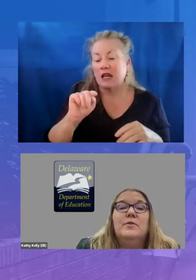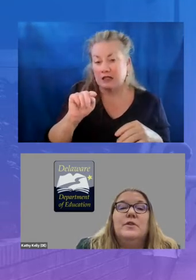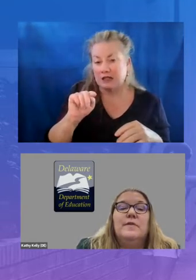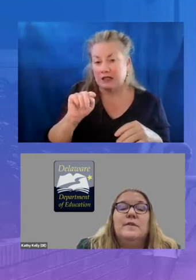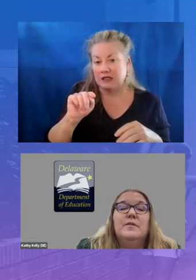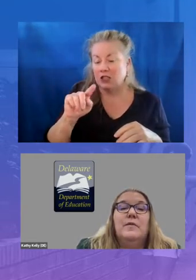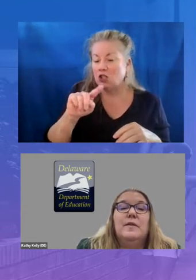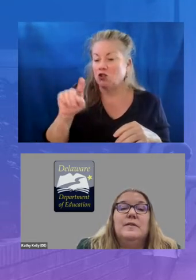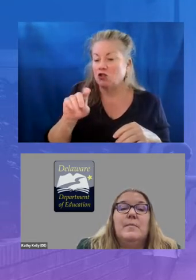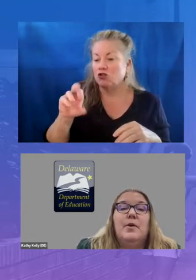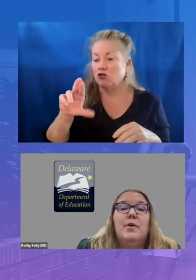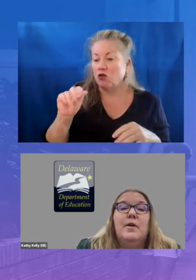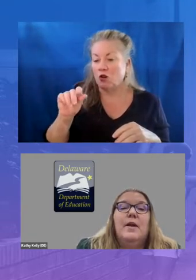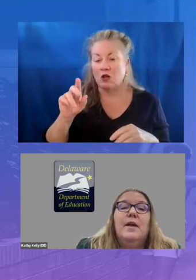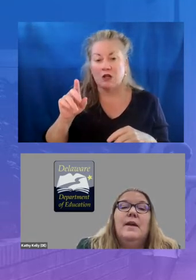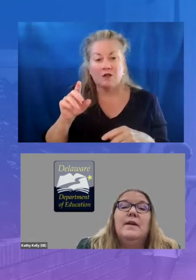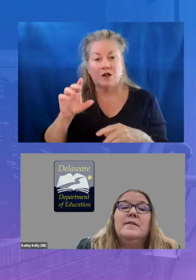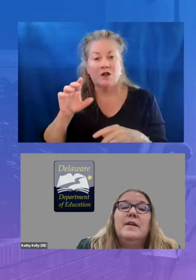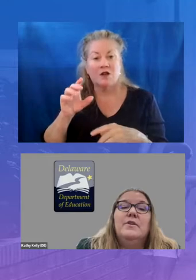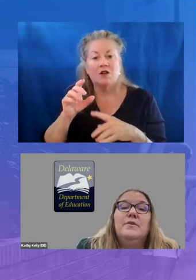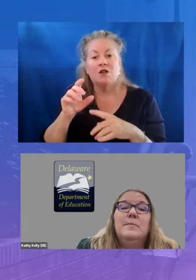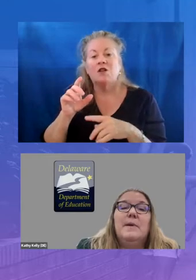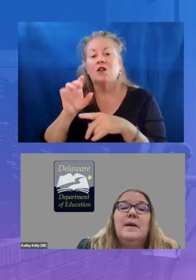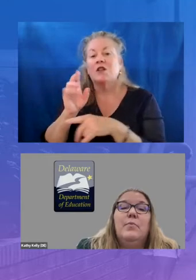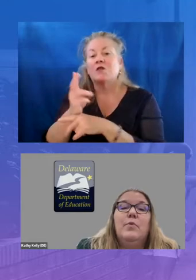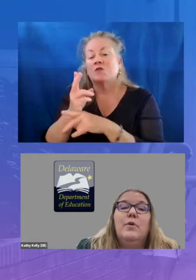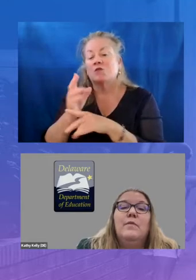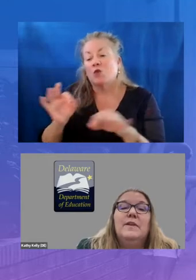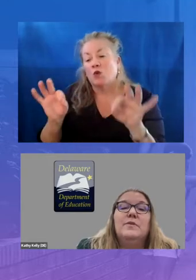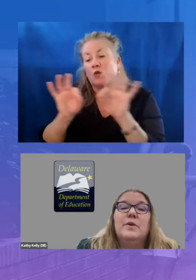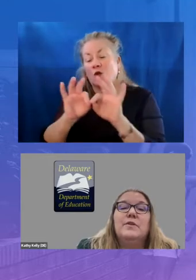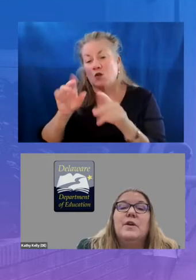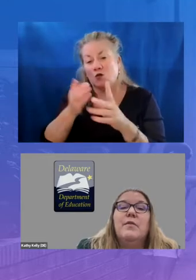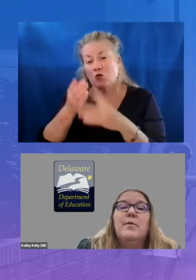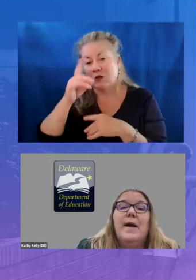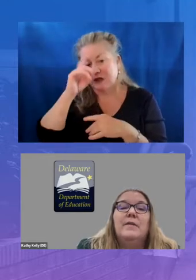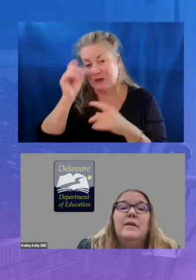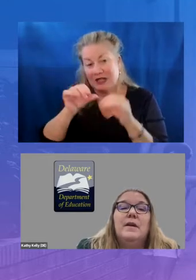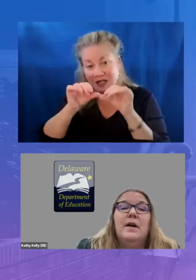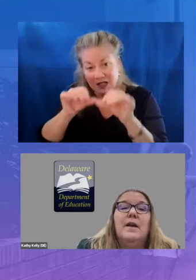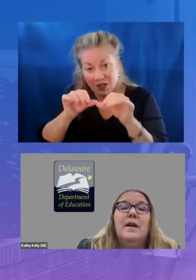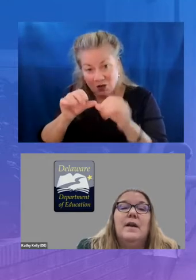services over the summer it continues to be an important resource throughout the year and into